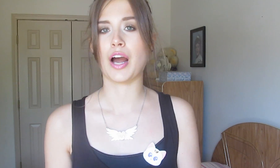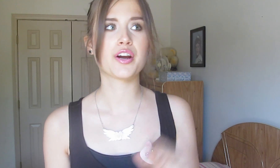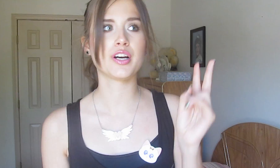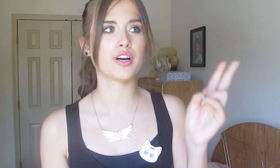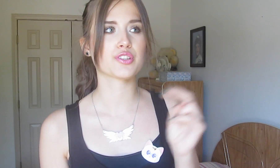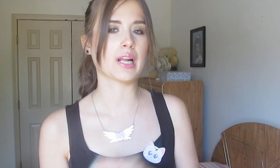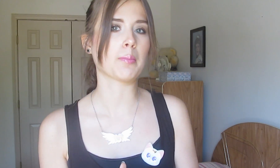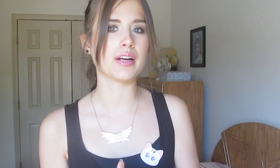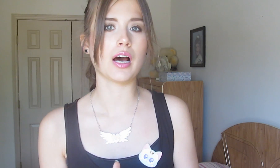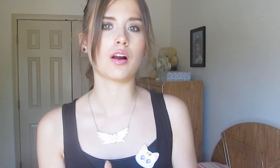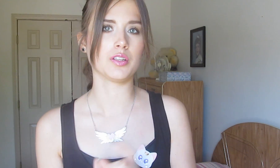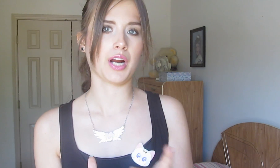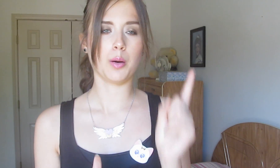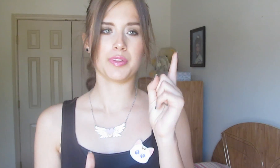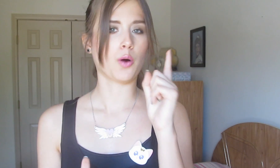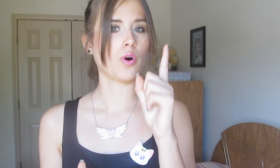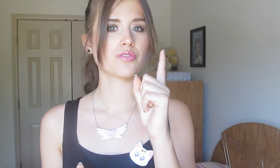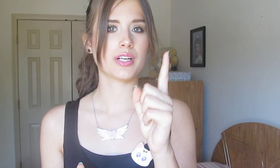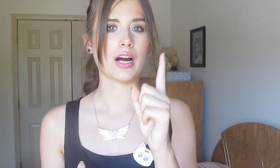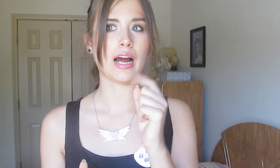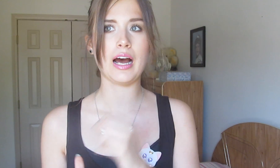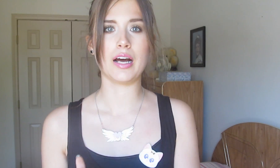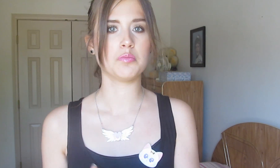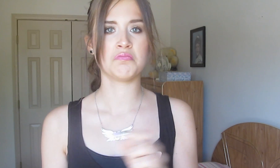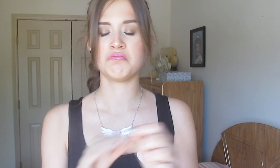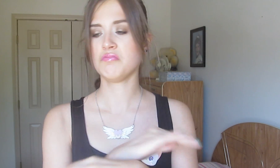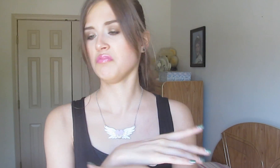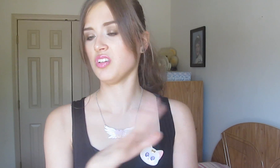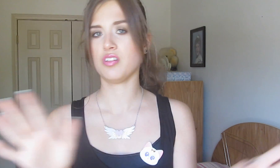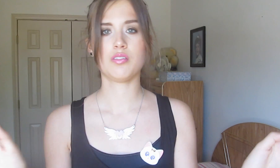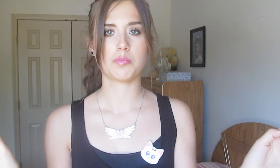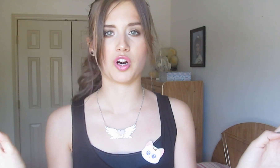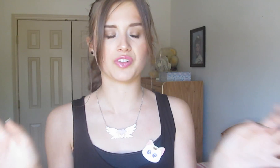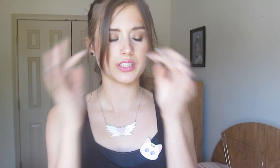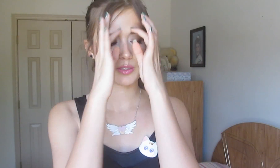I couldn’t understand my dad all the time, but that one friend I had - perfect.